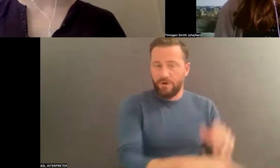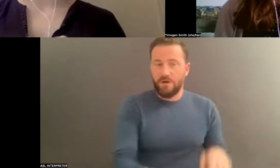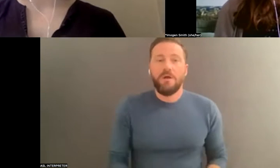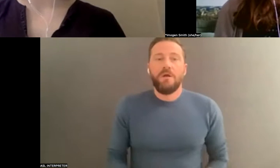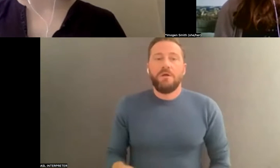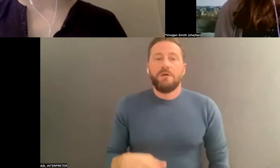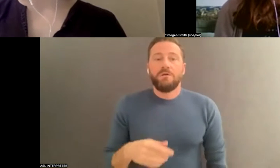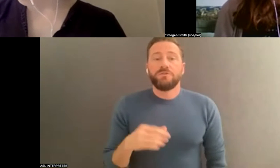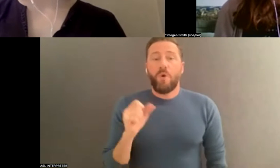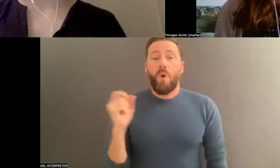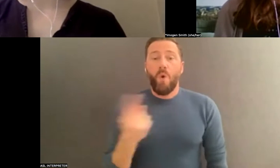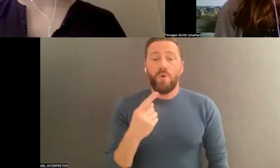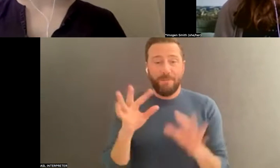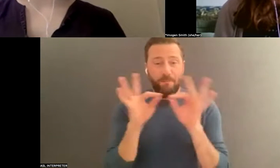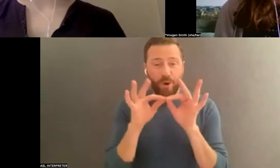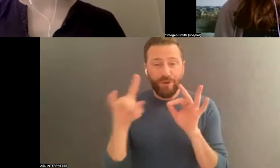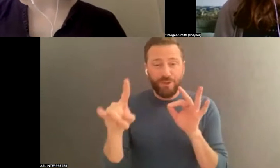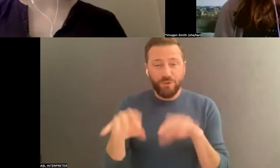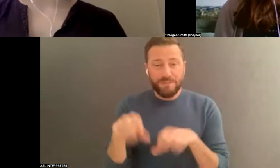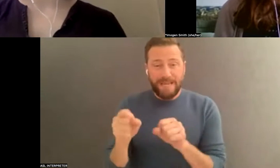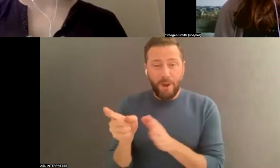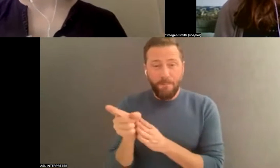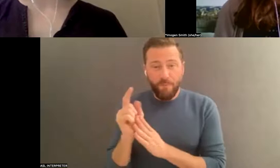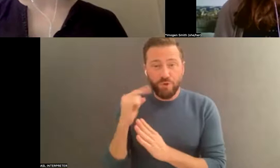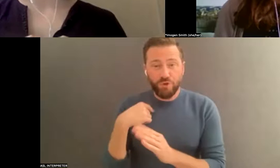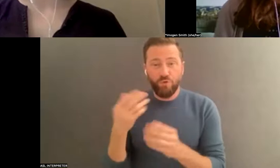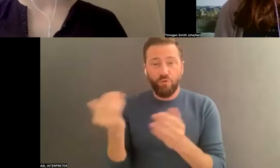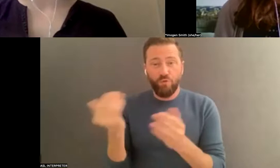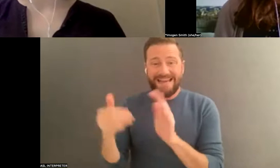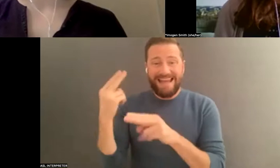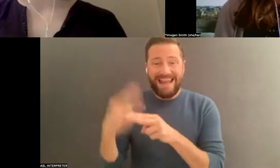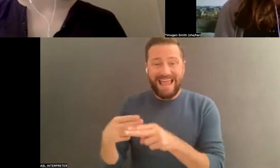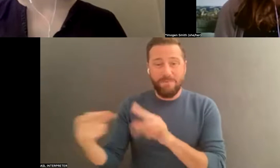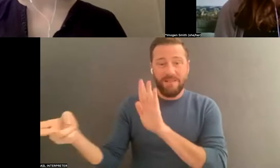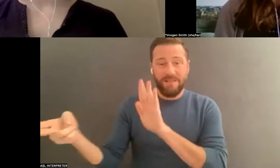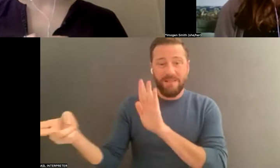future. So an important step in that process is to always take a moment to rename files with a meaningful information-filled